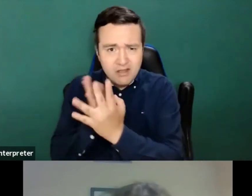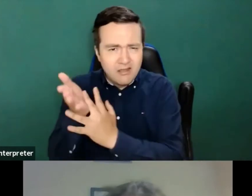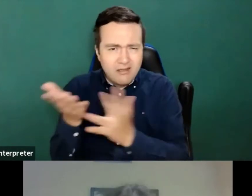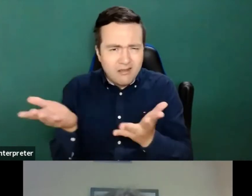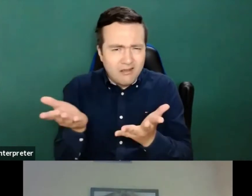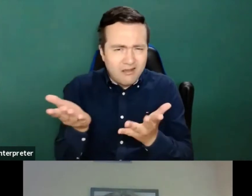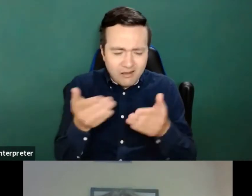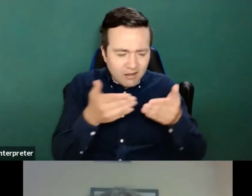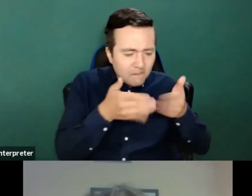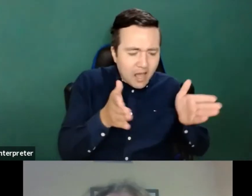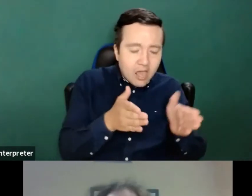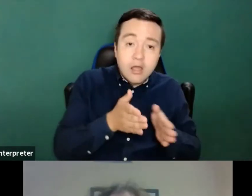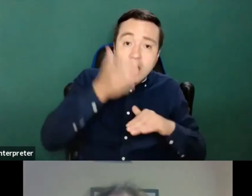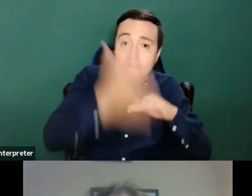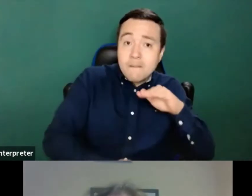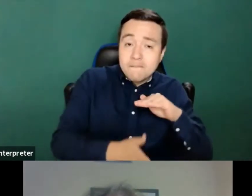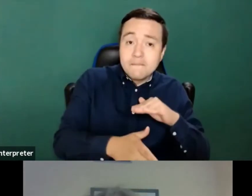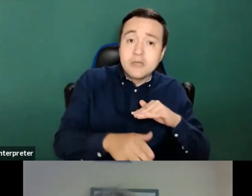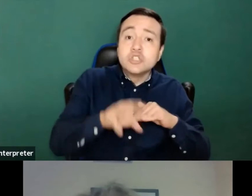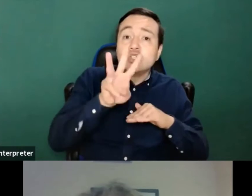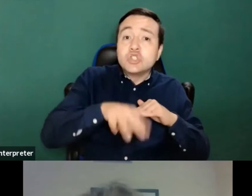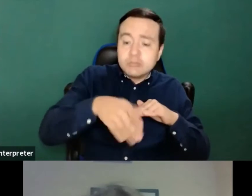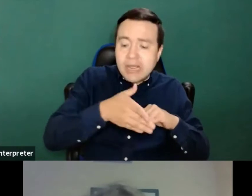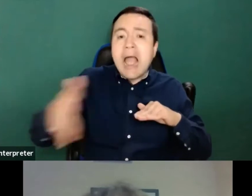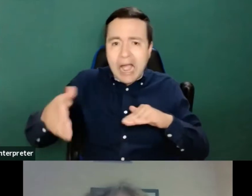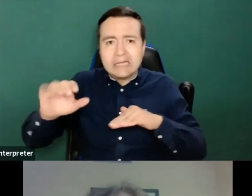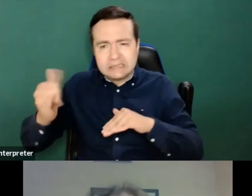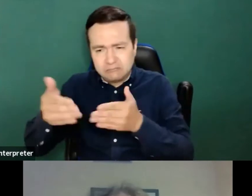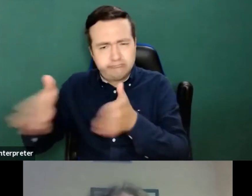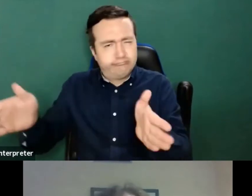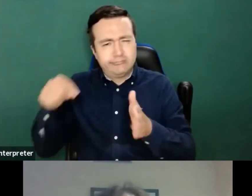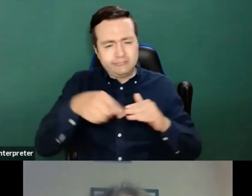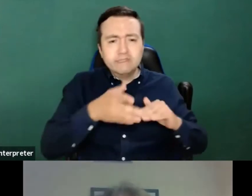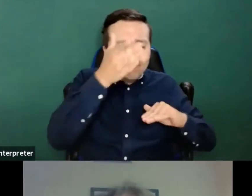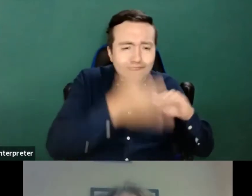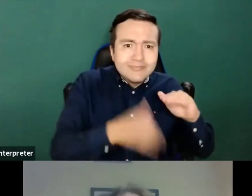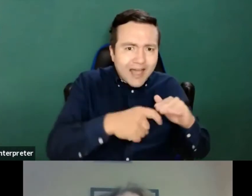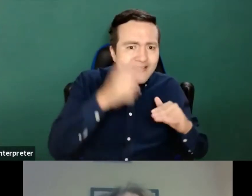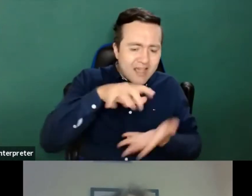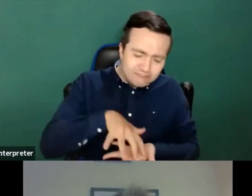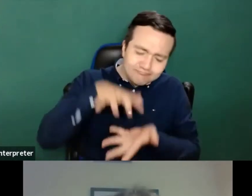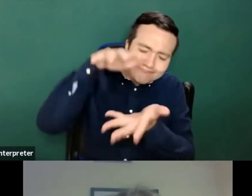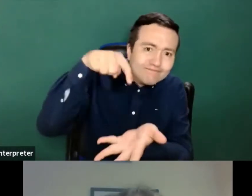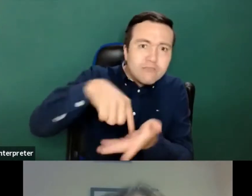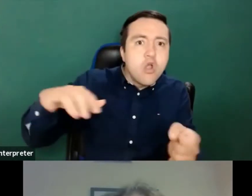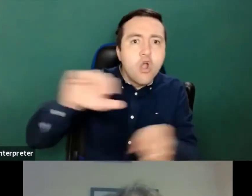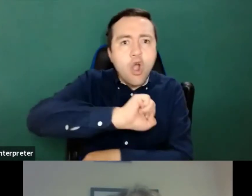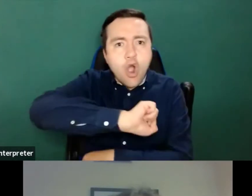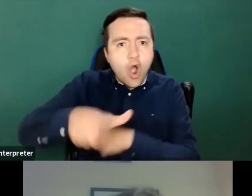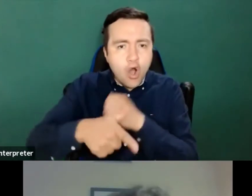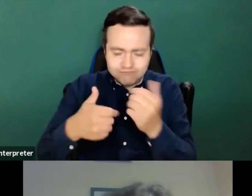deadline deadline given by the redirected to be I want to give you some input so we